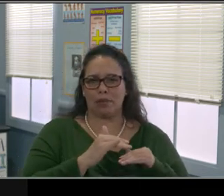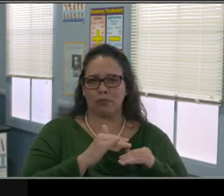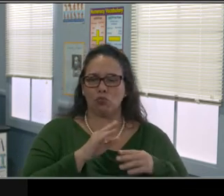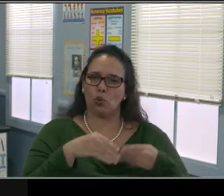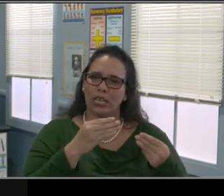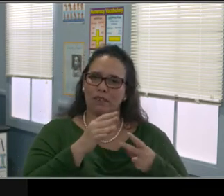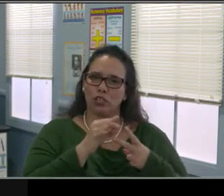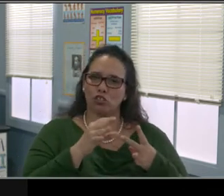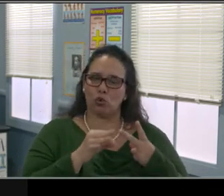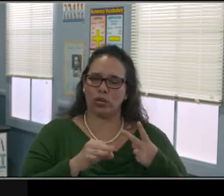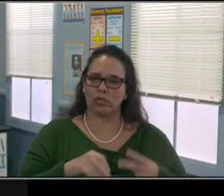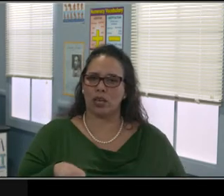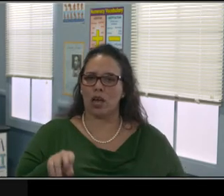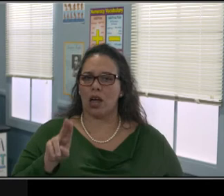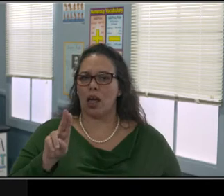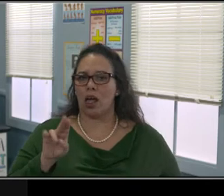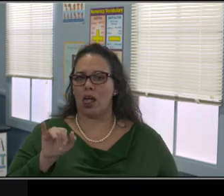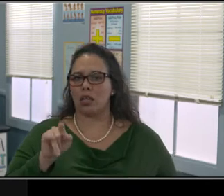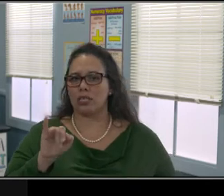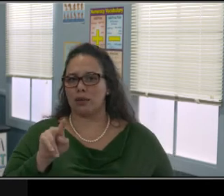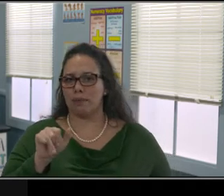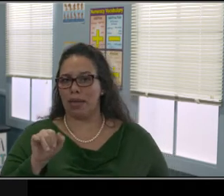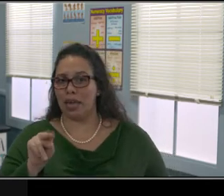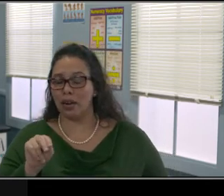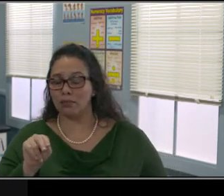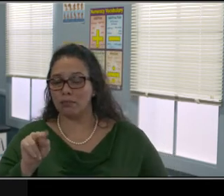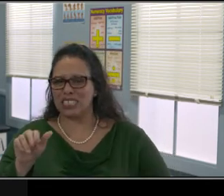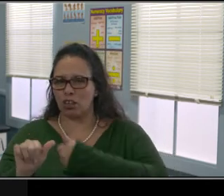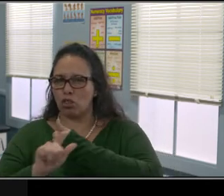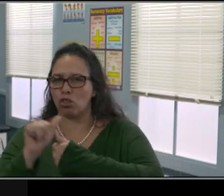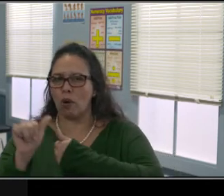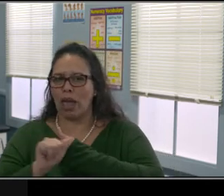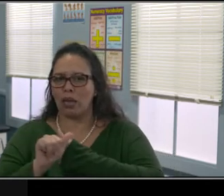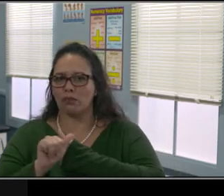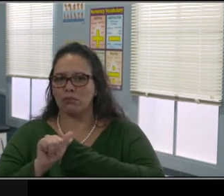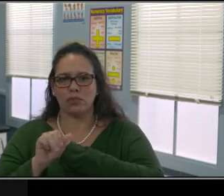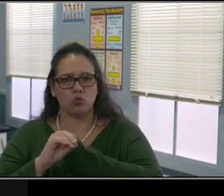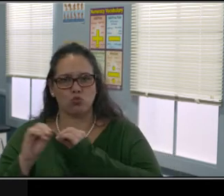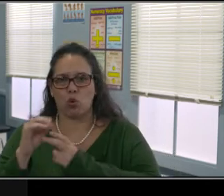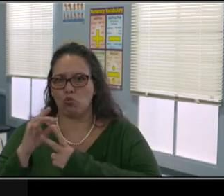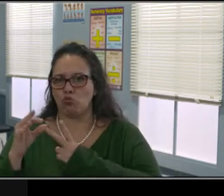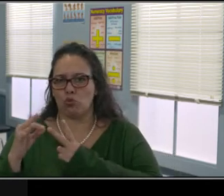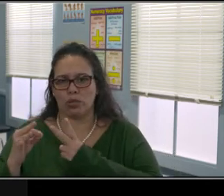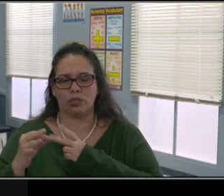What is a logical consequence? A logical consequence is a consequence directly related